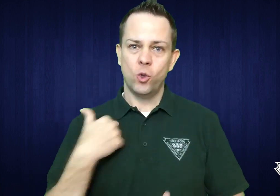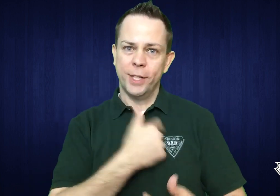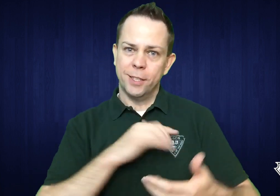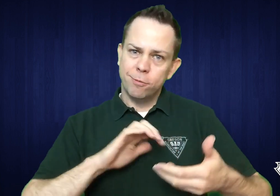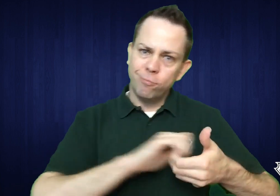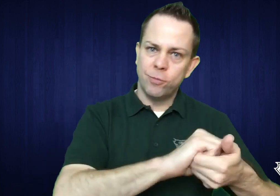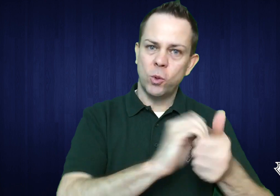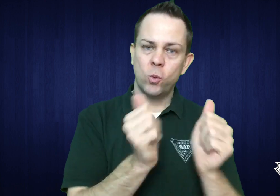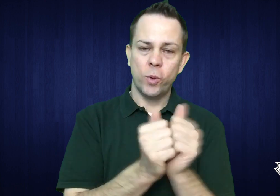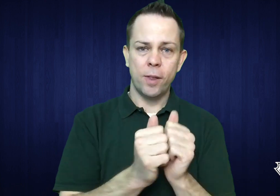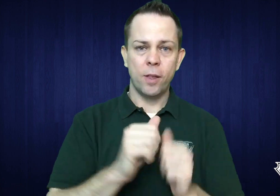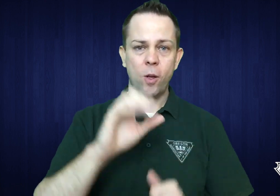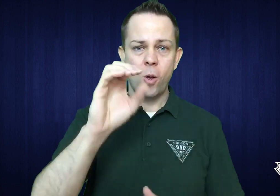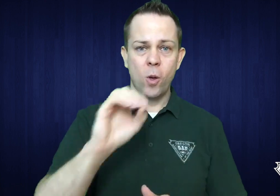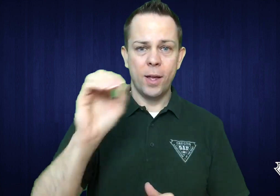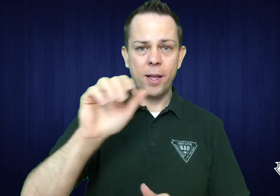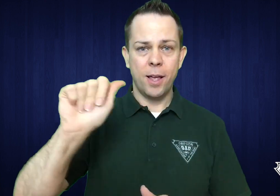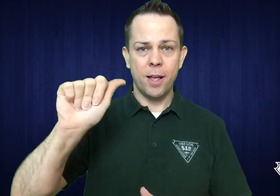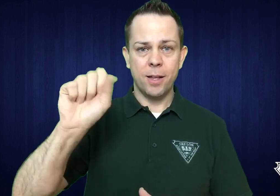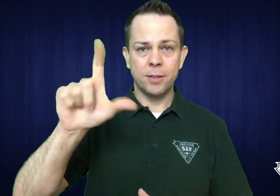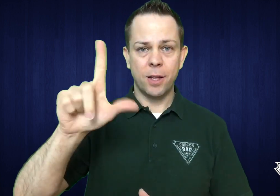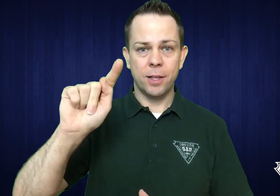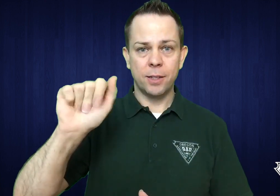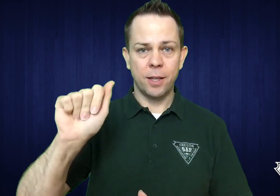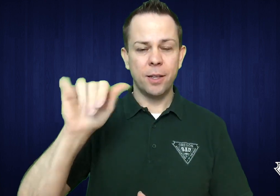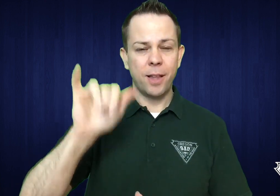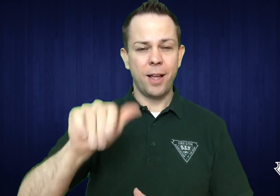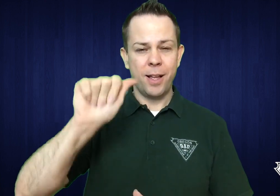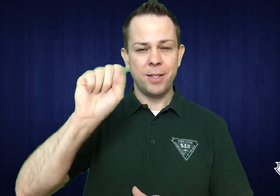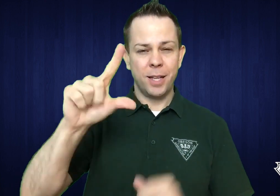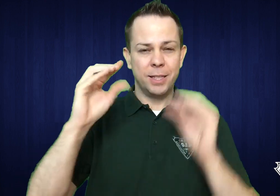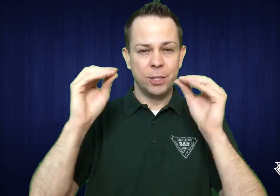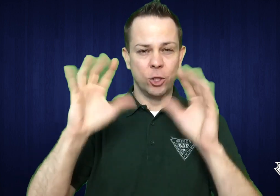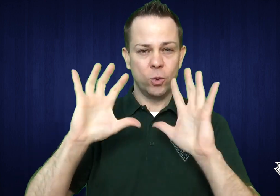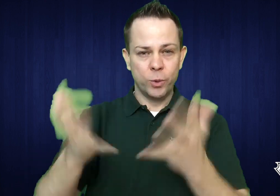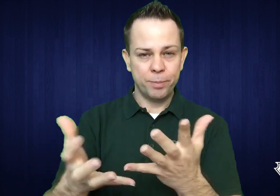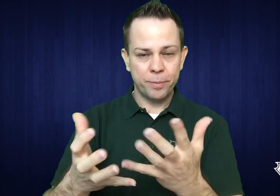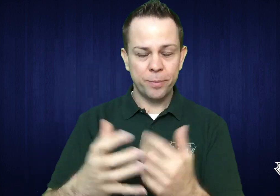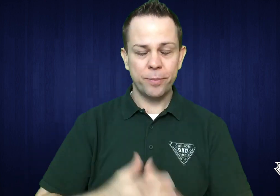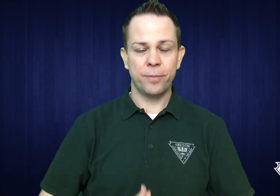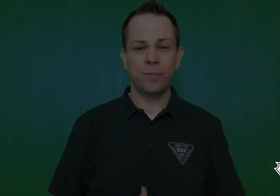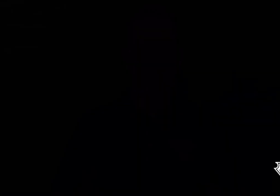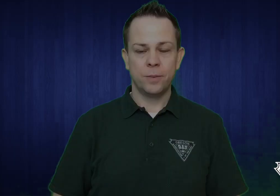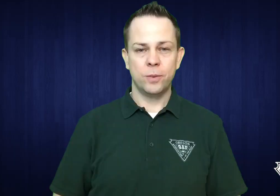and with ORASLTA, which is an ASL teachers' group.